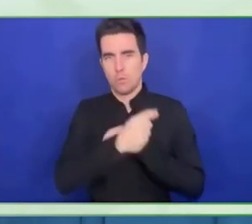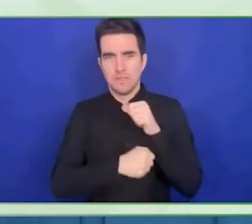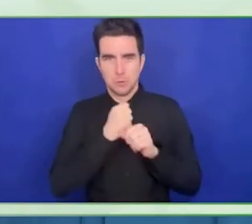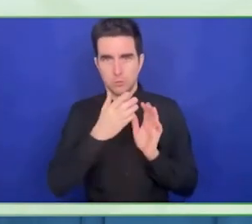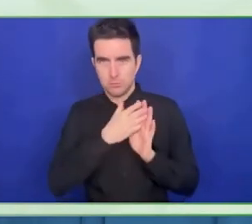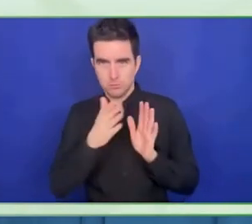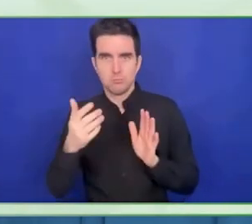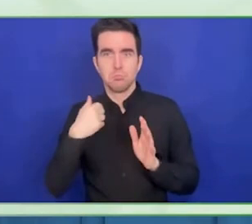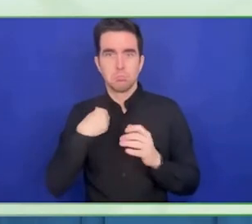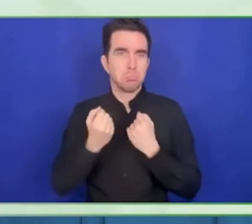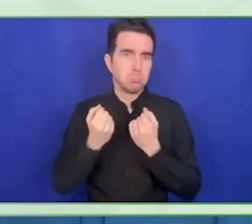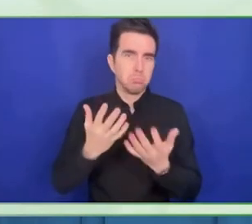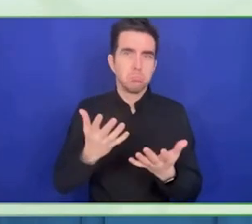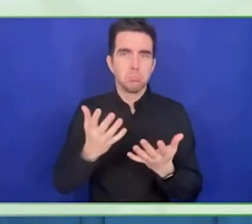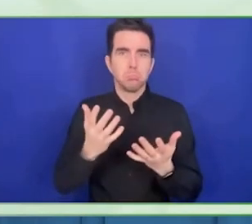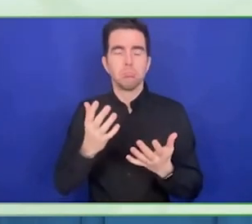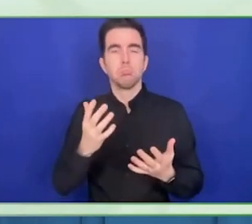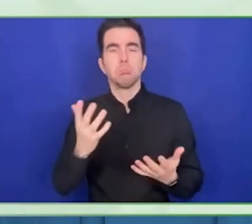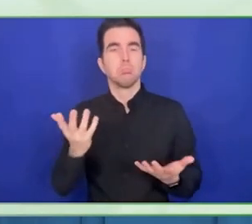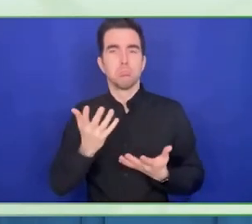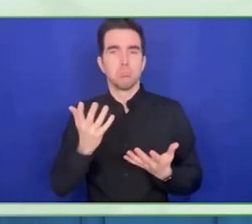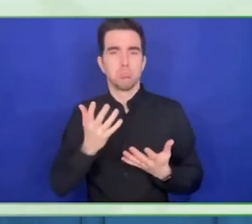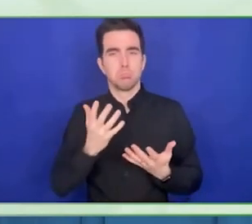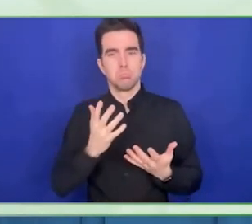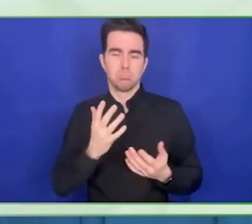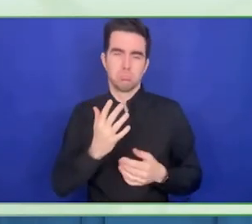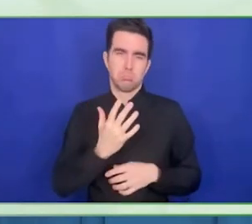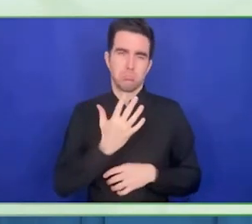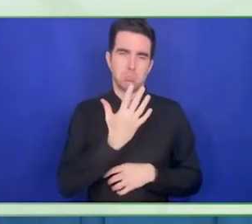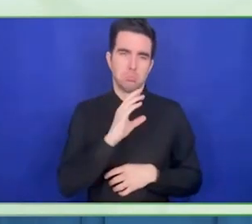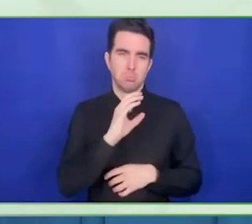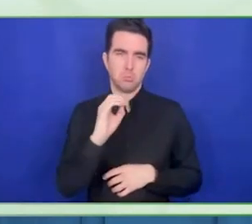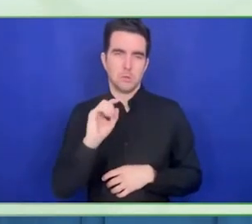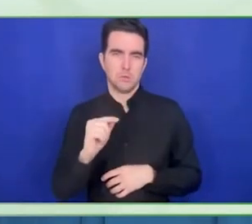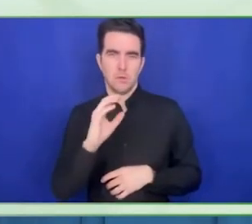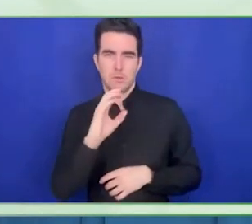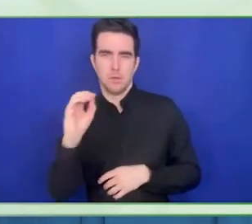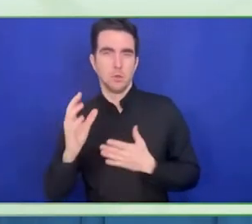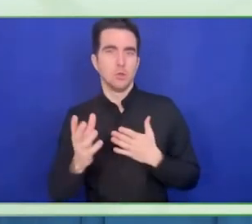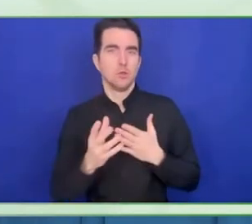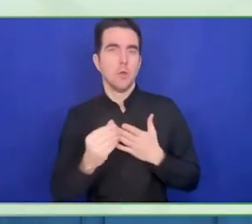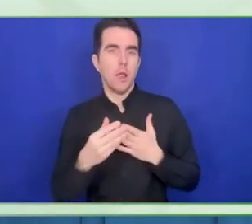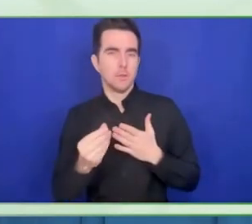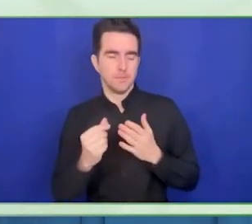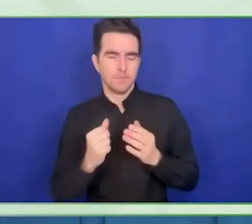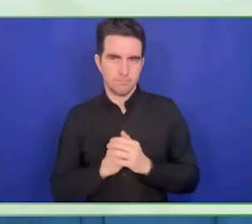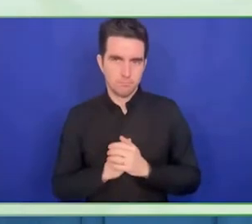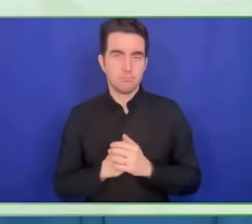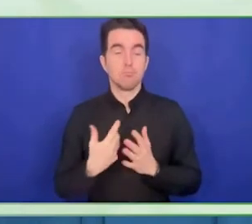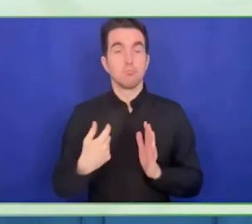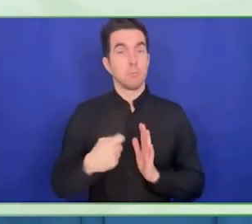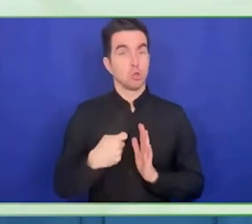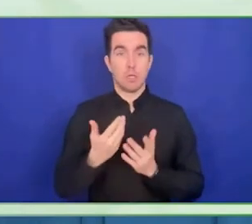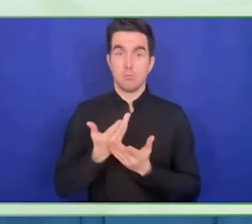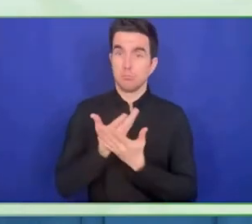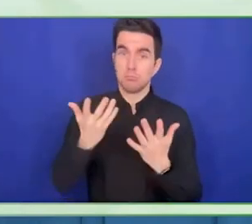The projects are typically pilots and new models that have the potential for adaptation by public and private institutions.